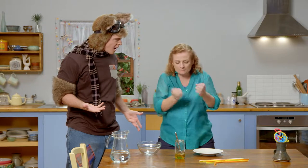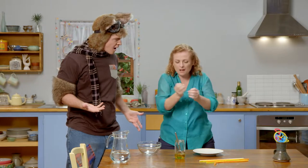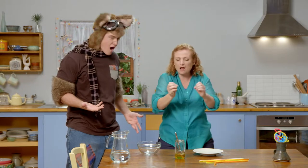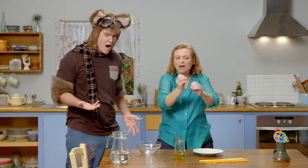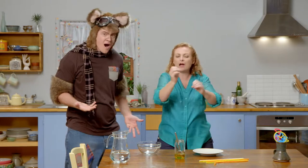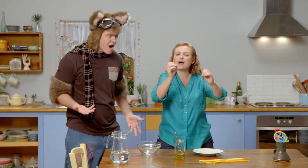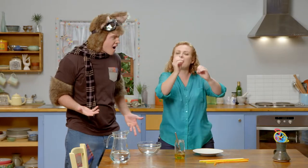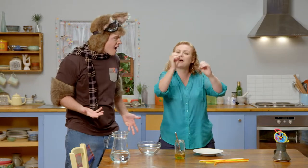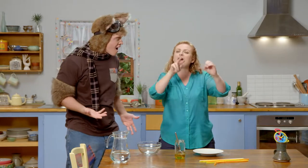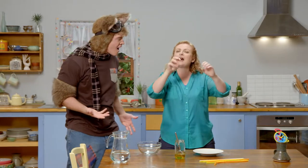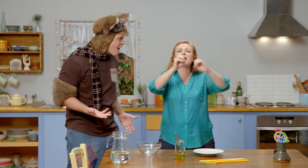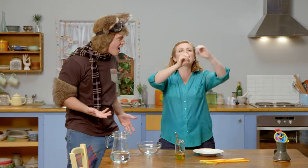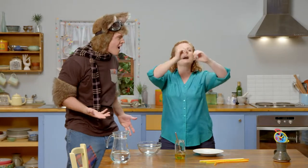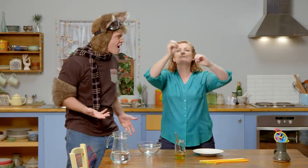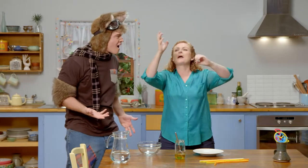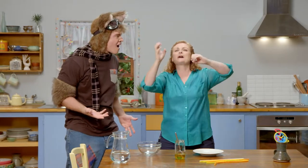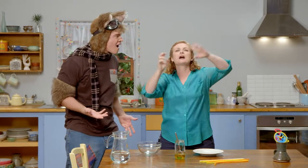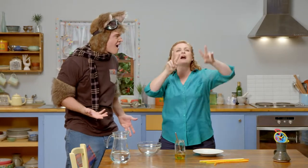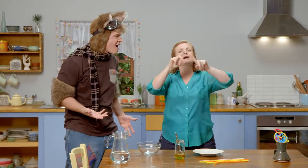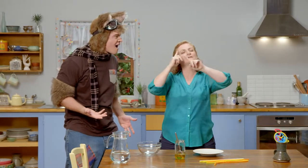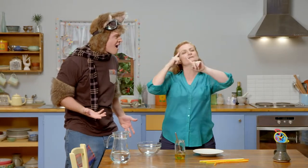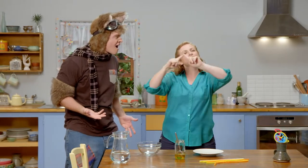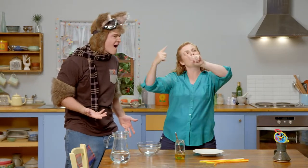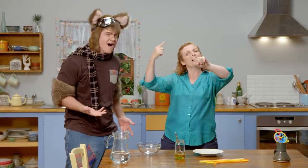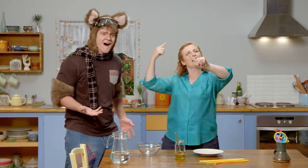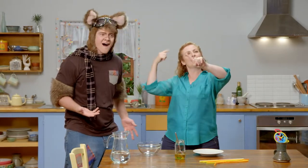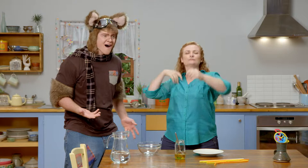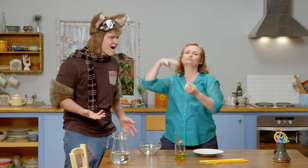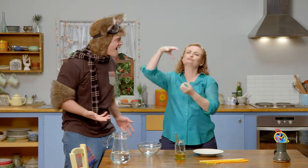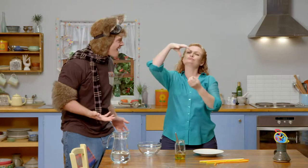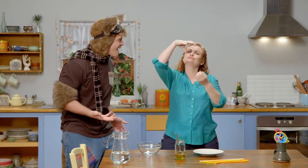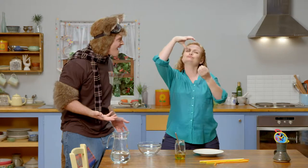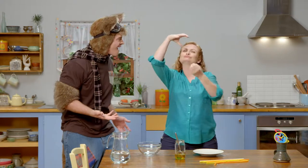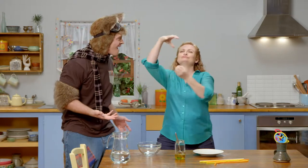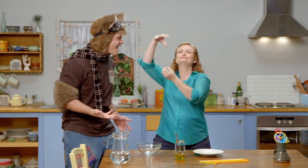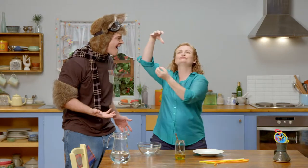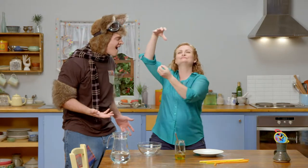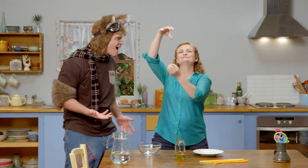and watching them float through the sky. That can remind you of the hot air balloon ride.